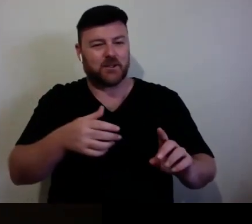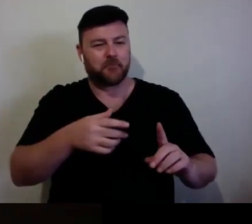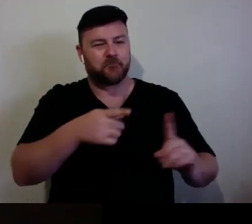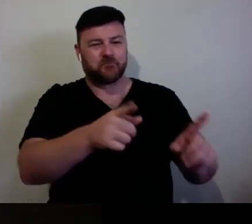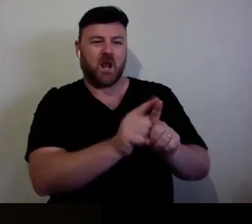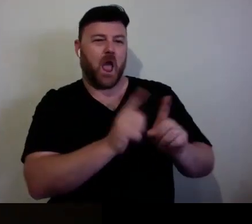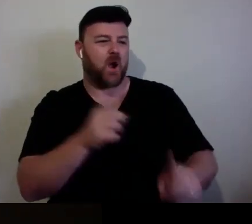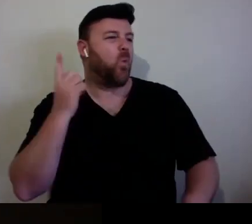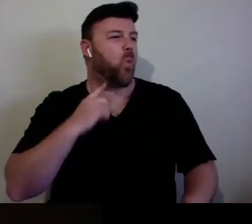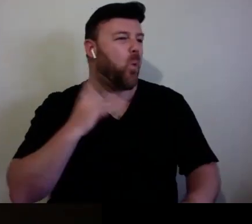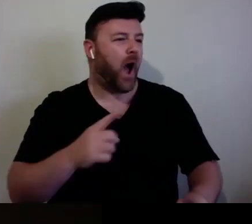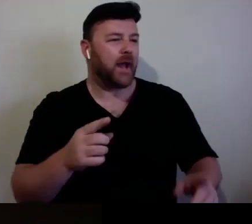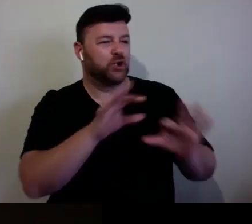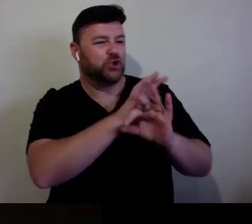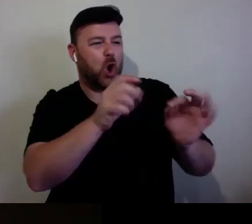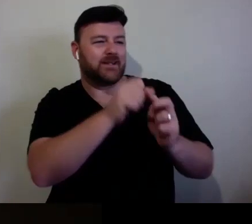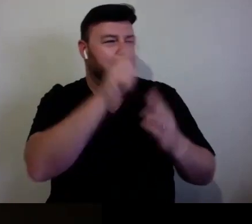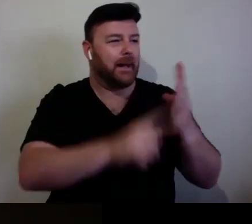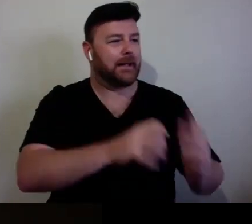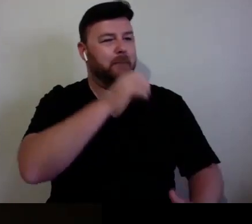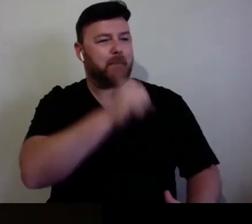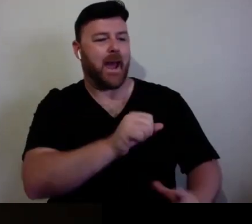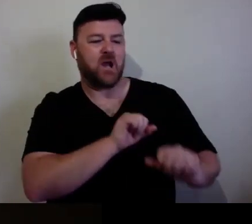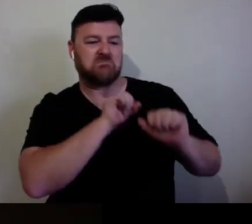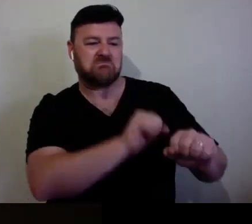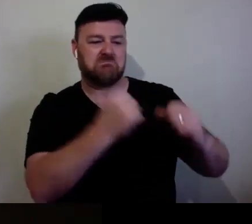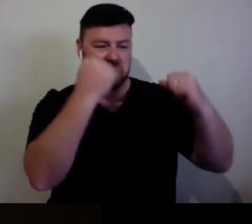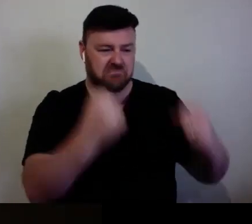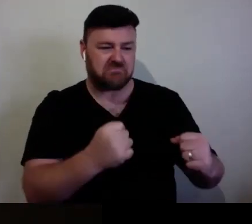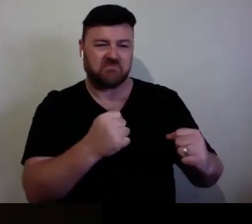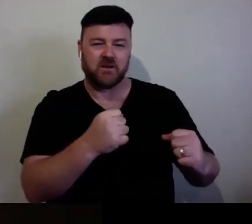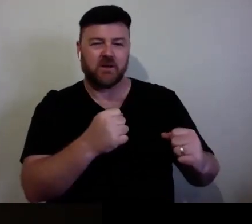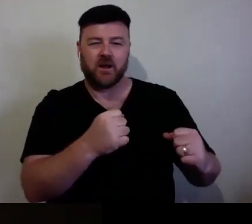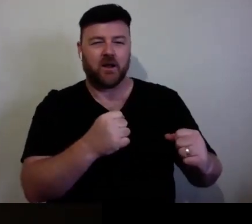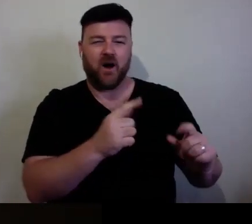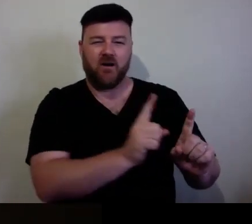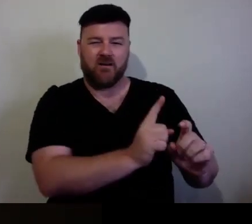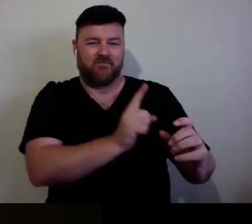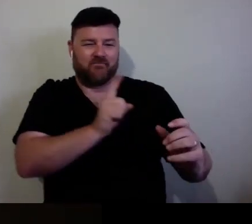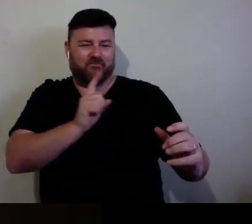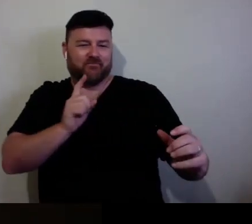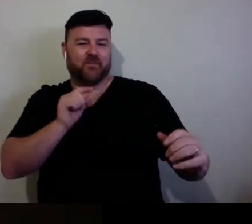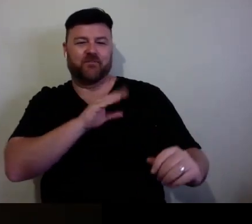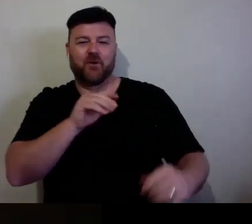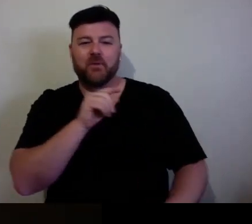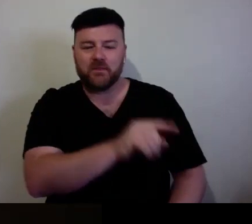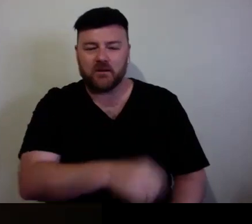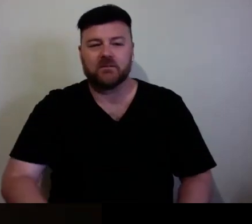you know, male sort of person, and so normalising the idea of